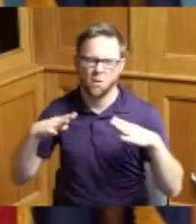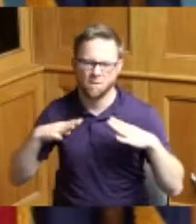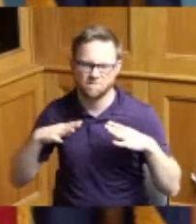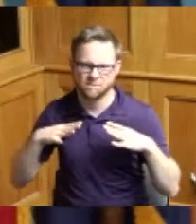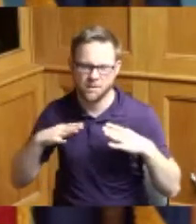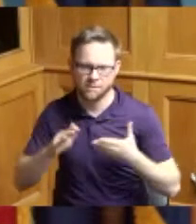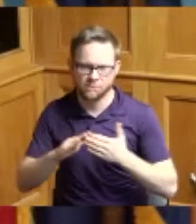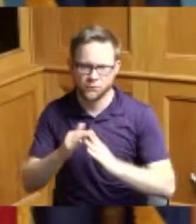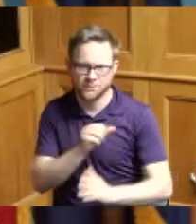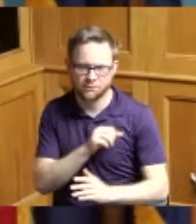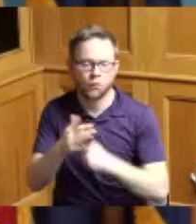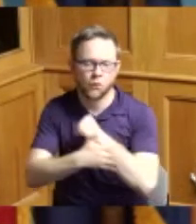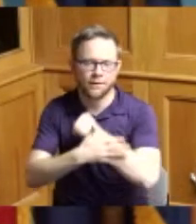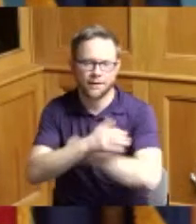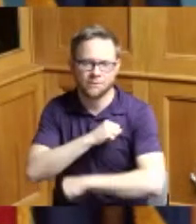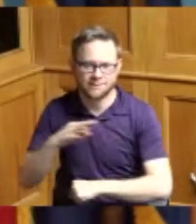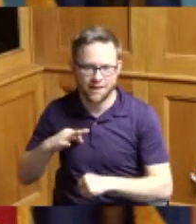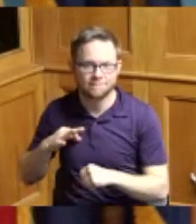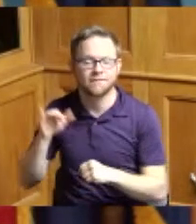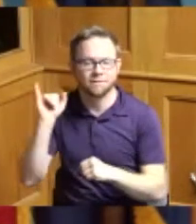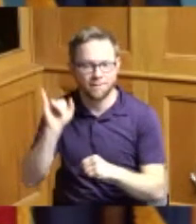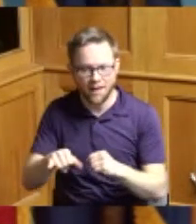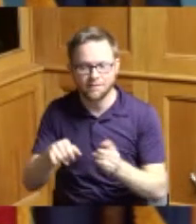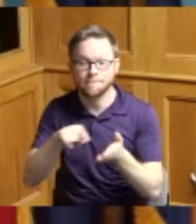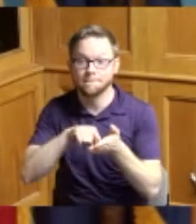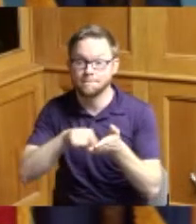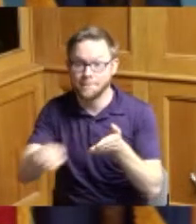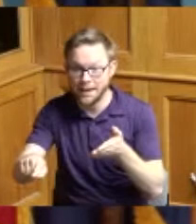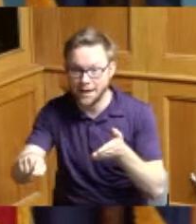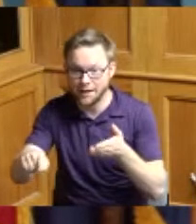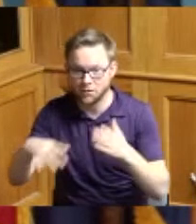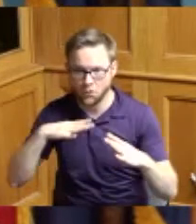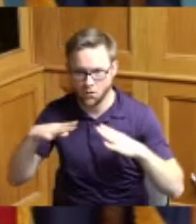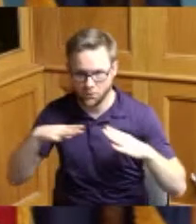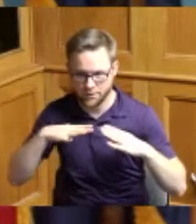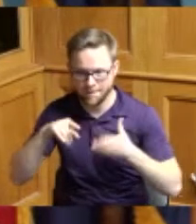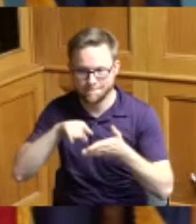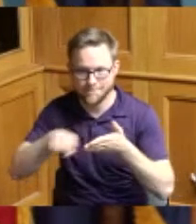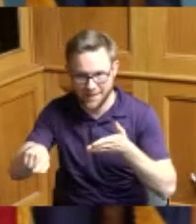as a paid holiday for our workers I think they they deserve it